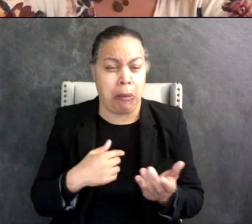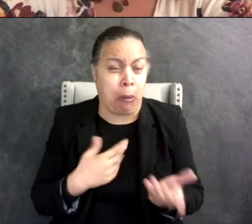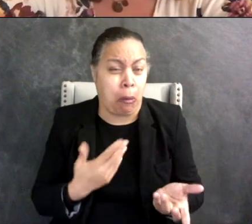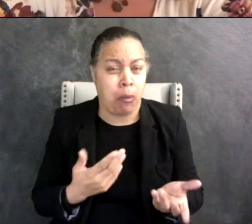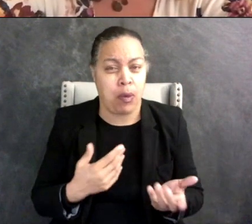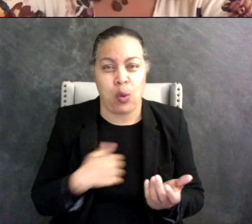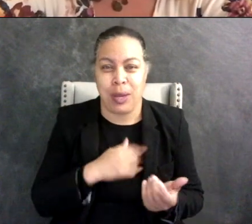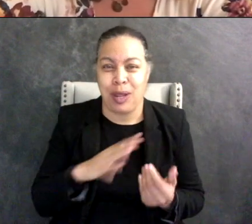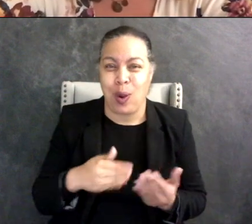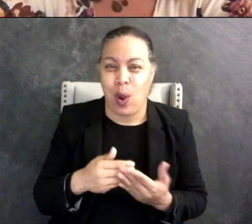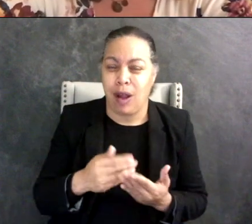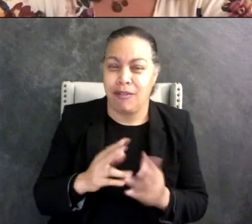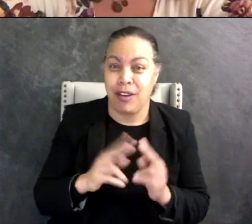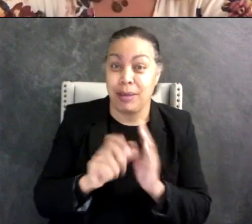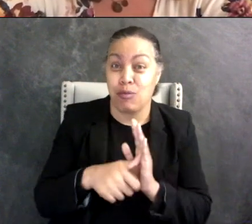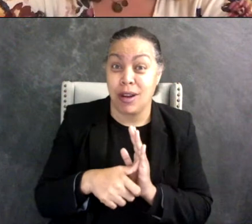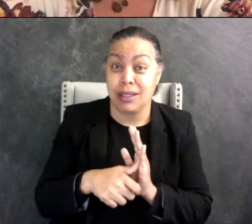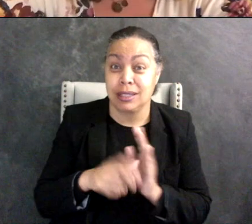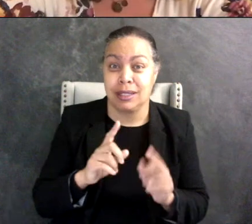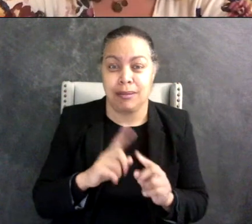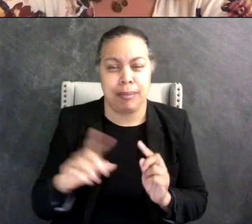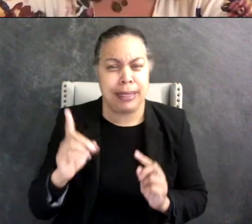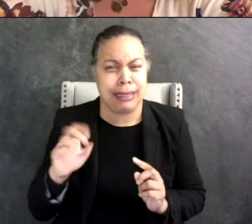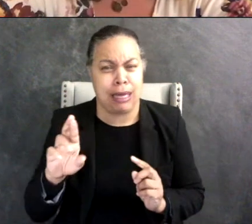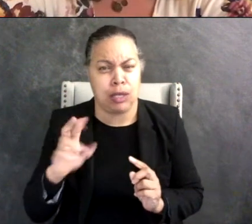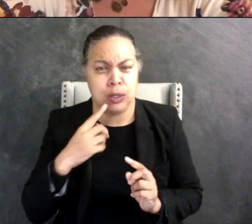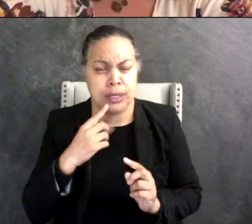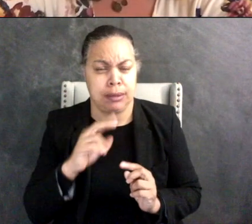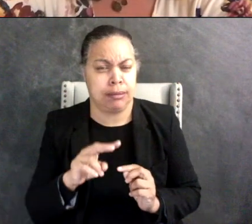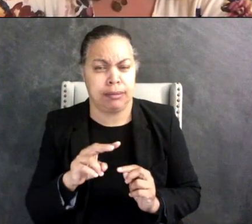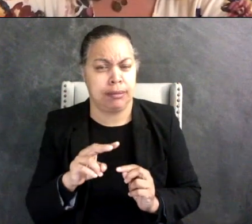all were like super impressed but the doctors like he just sits there and tears paper and like